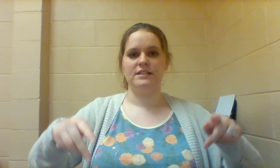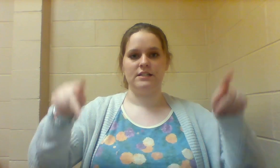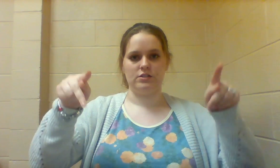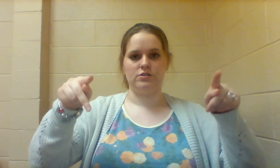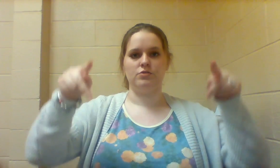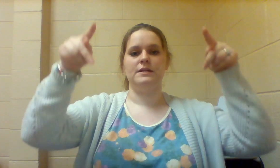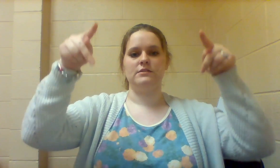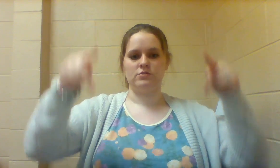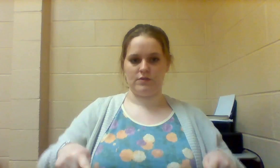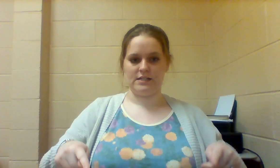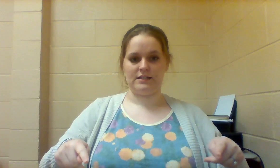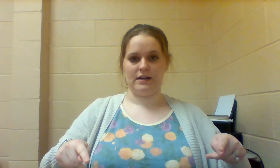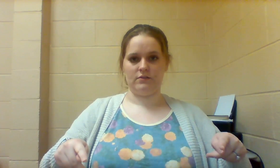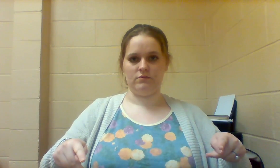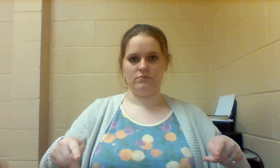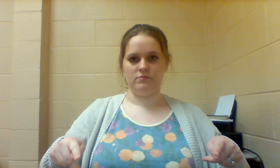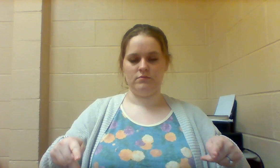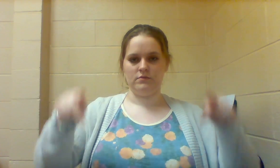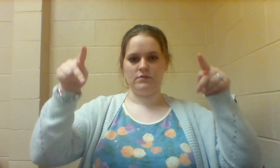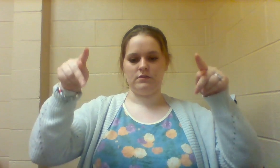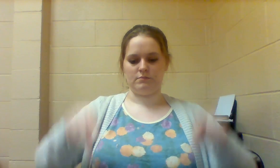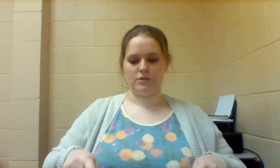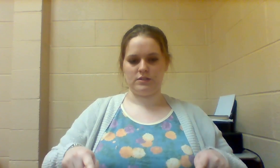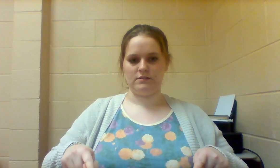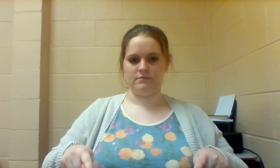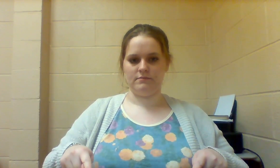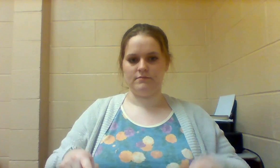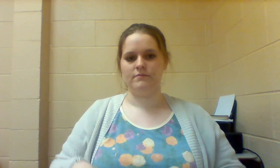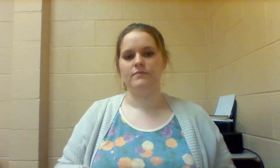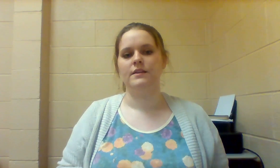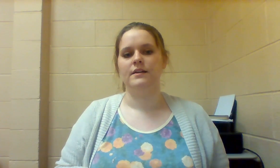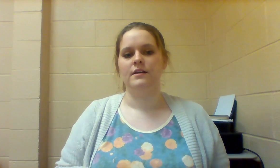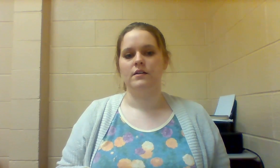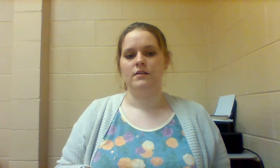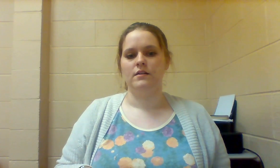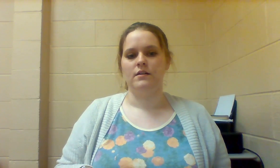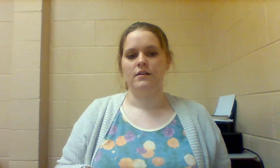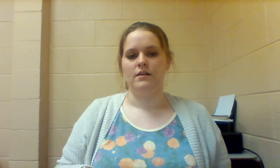PERSON is just 2 Ps straight down, PERSON